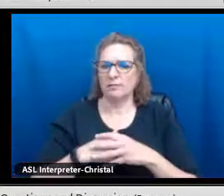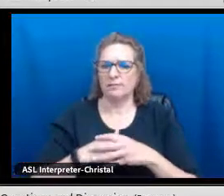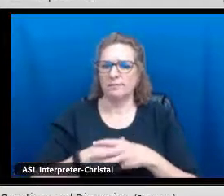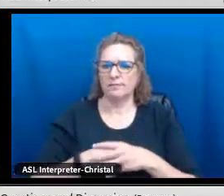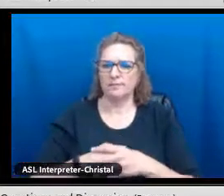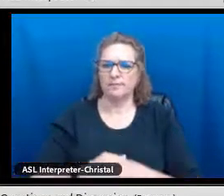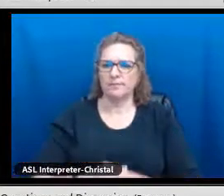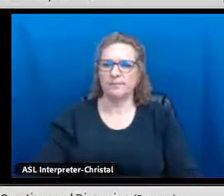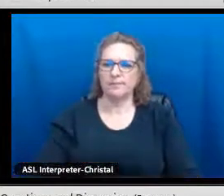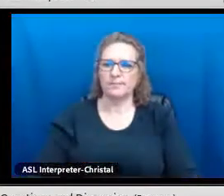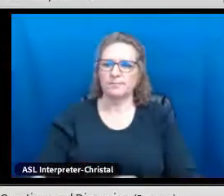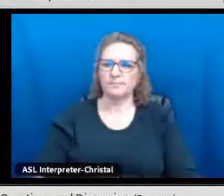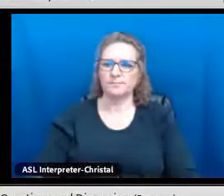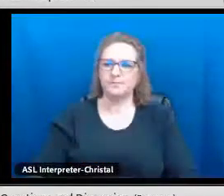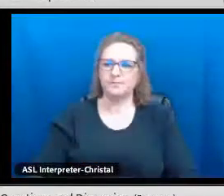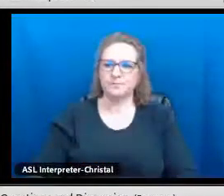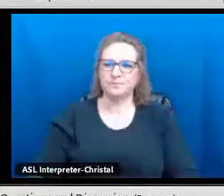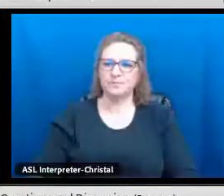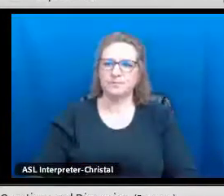So I know that was very helpful to us.